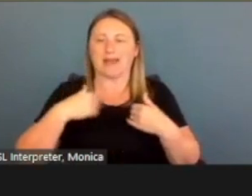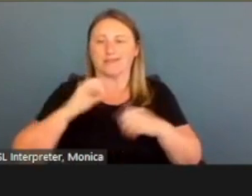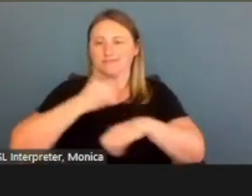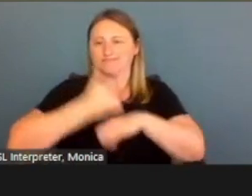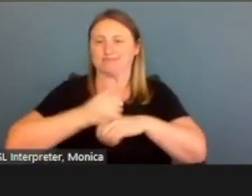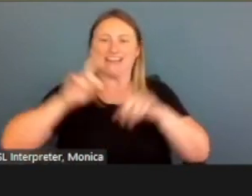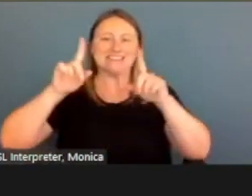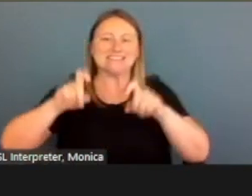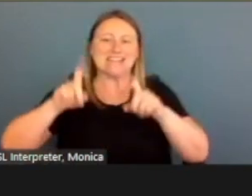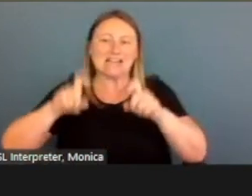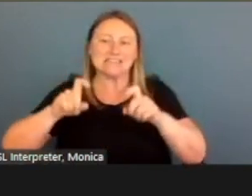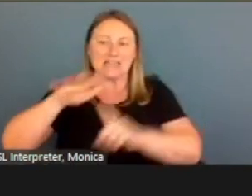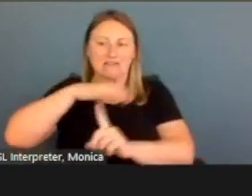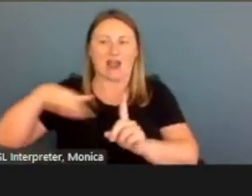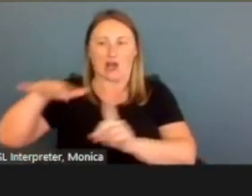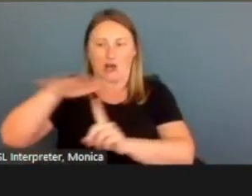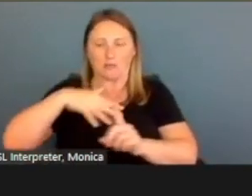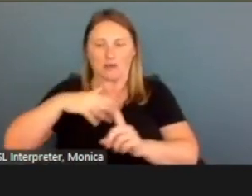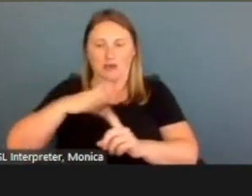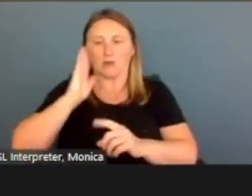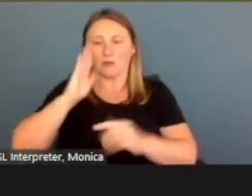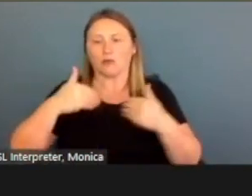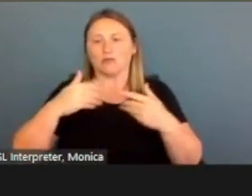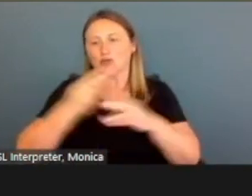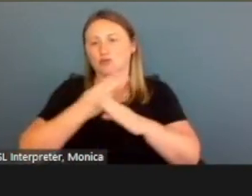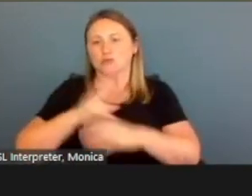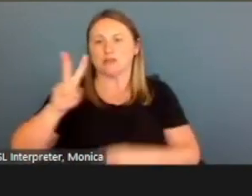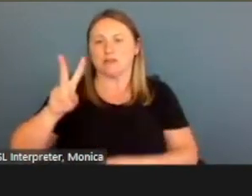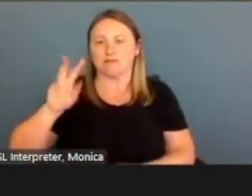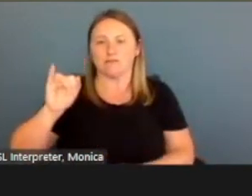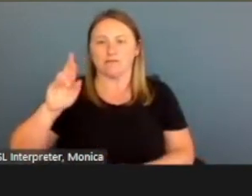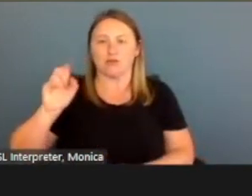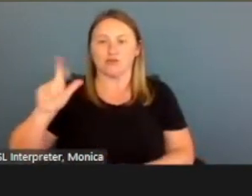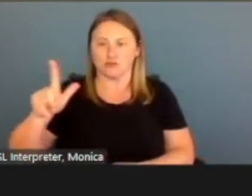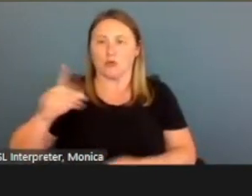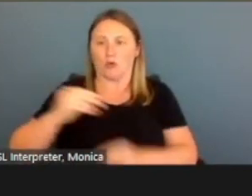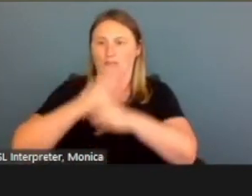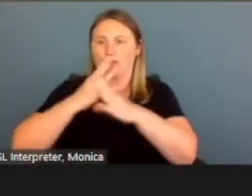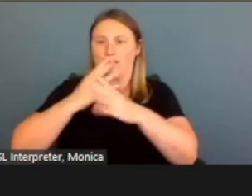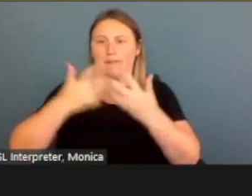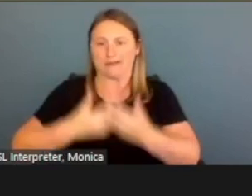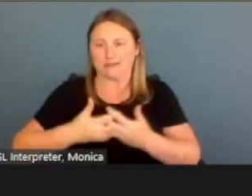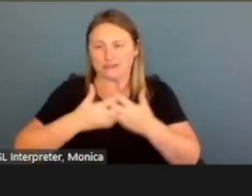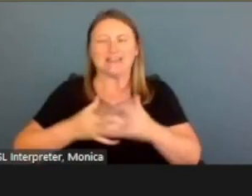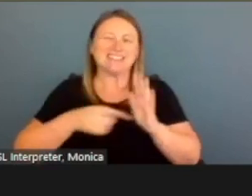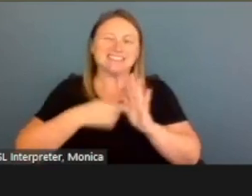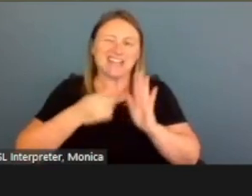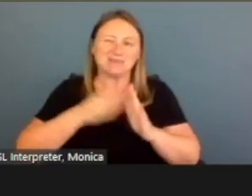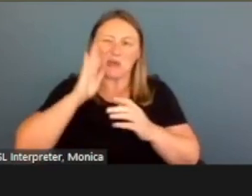on a virtual machine and on a virtual meeting. so there may be some lag between screens.